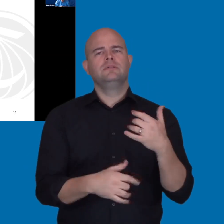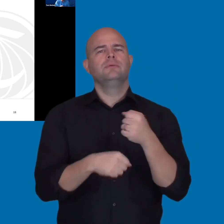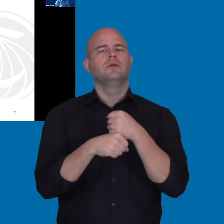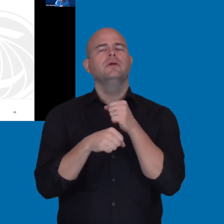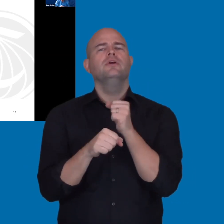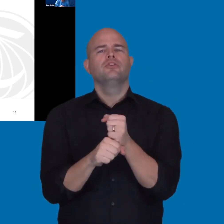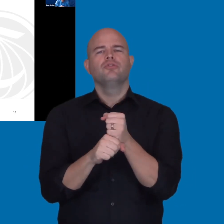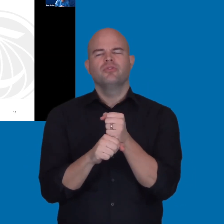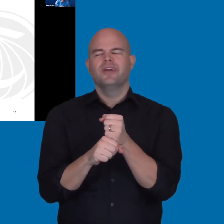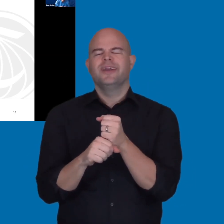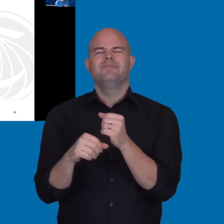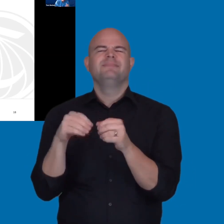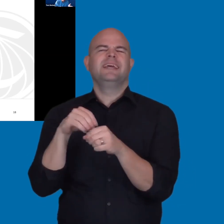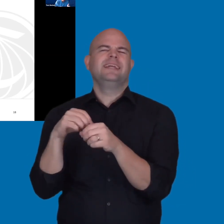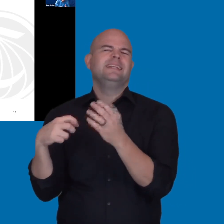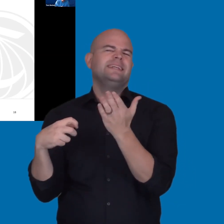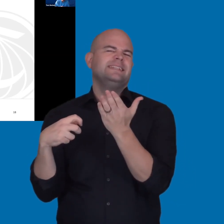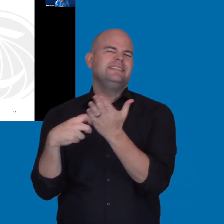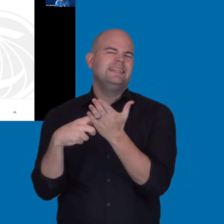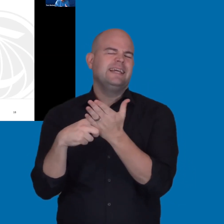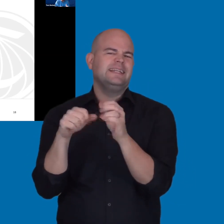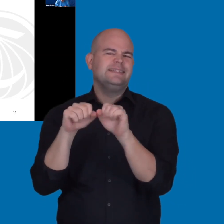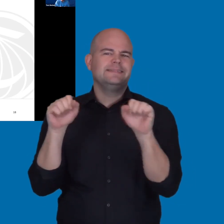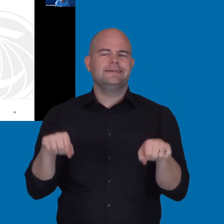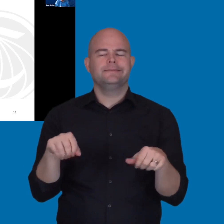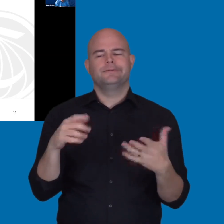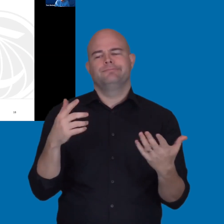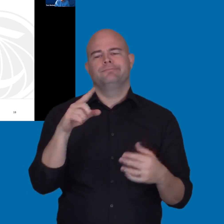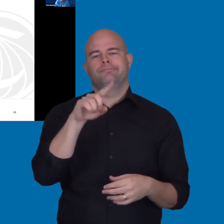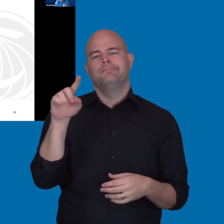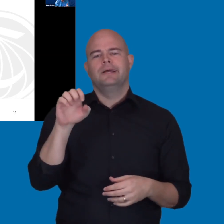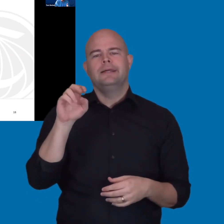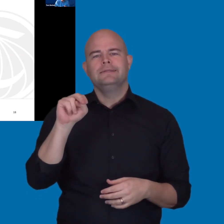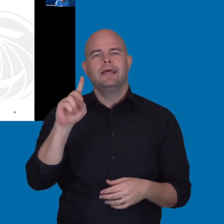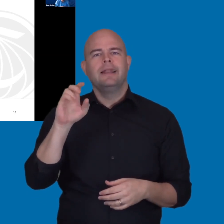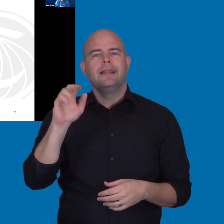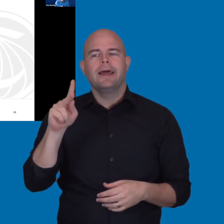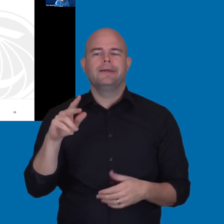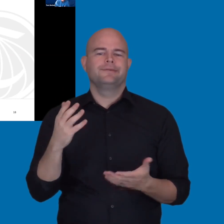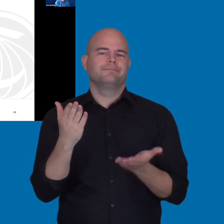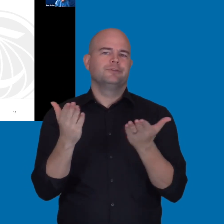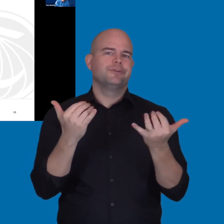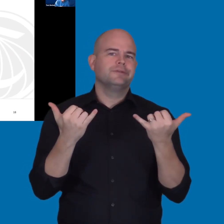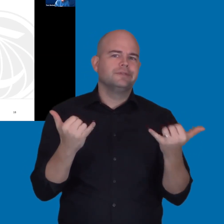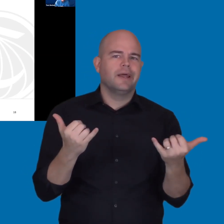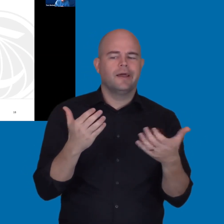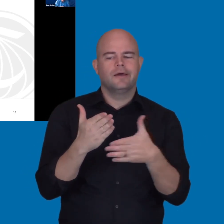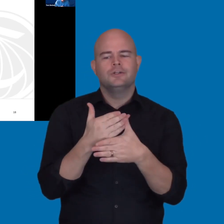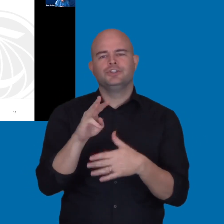in a ticketing system such as a Zen desk, a Service Now, a Share Well, a Team dynamics.